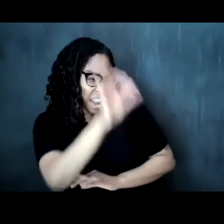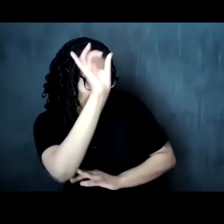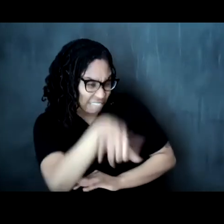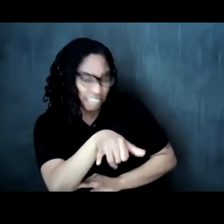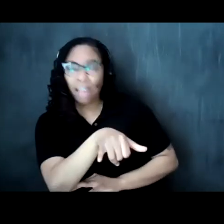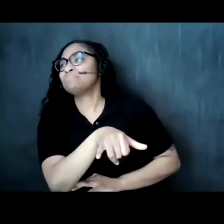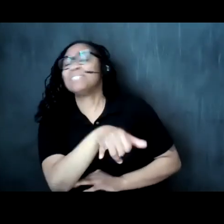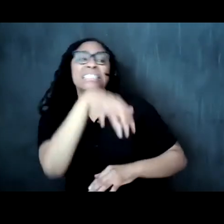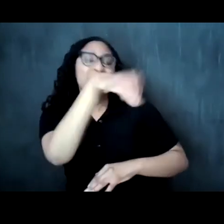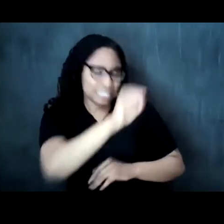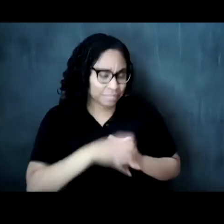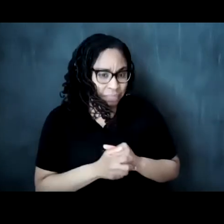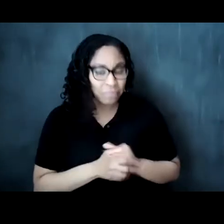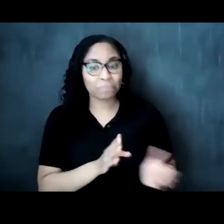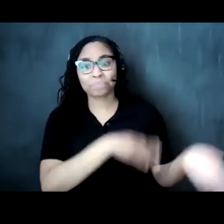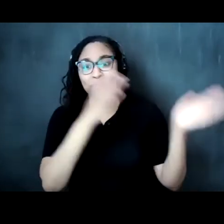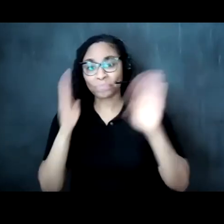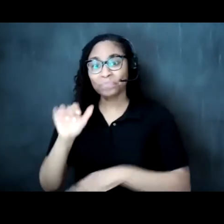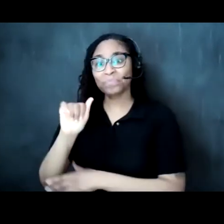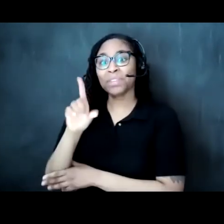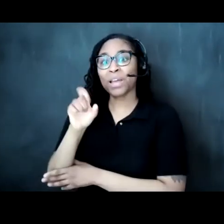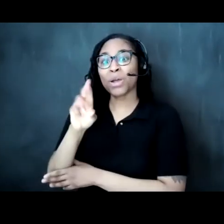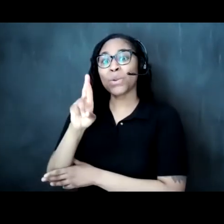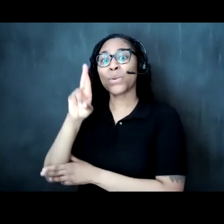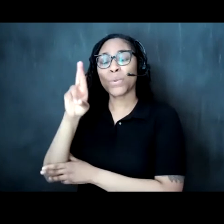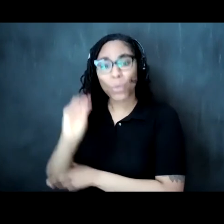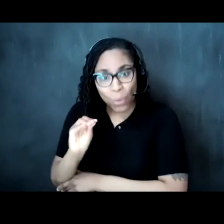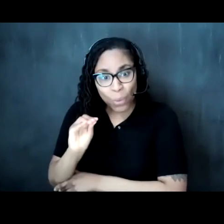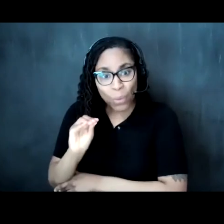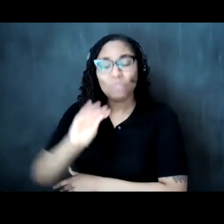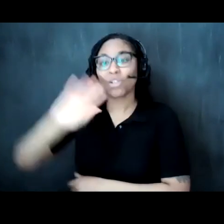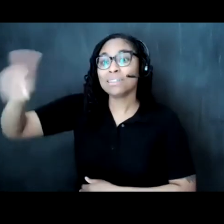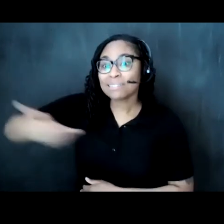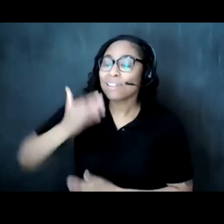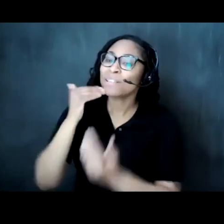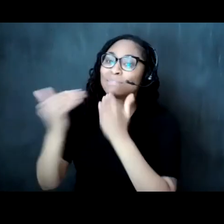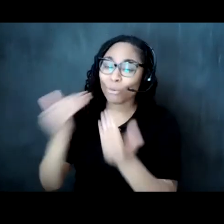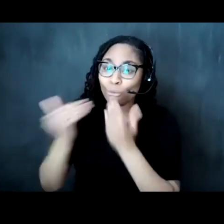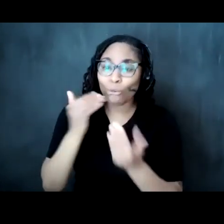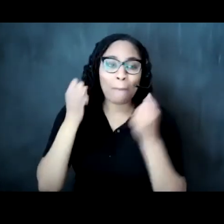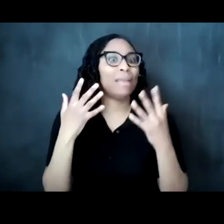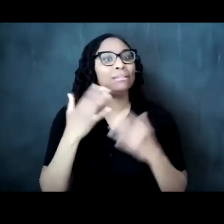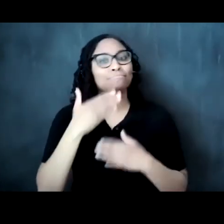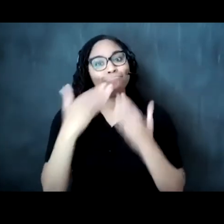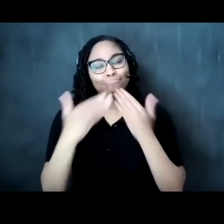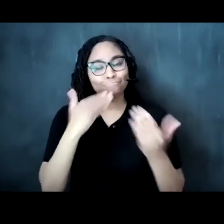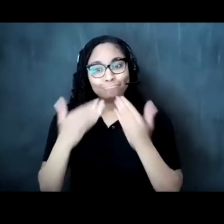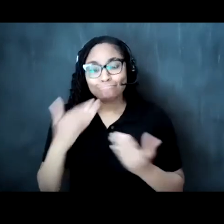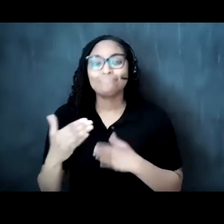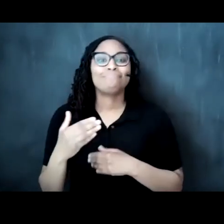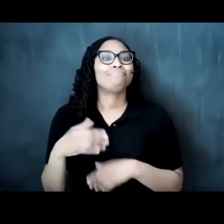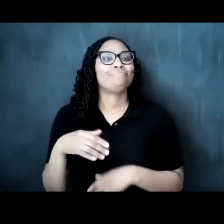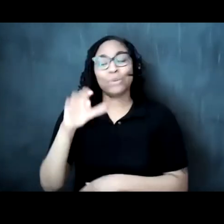thanks to adero uh for uh for the introduction and many thanks to adero and alpha and larissa